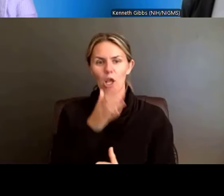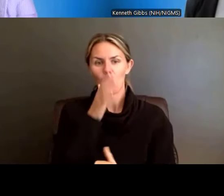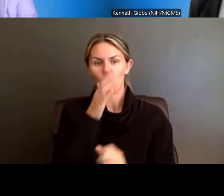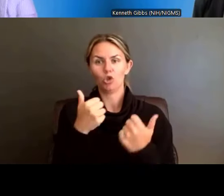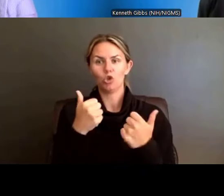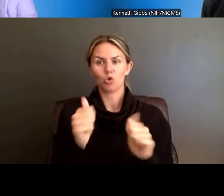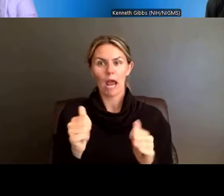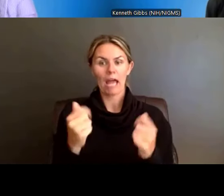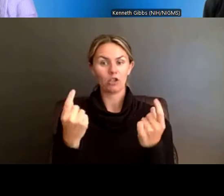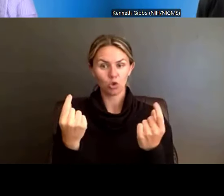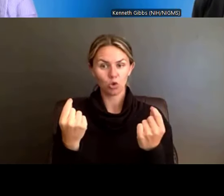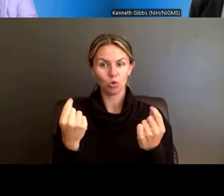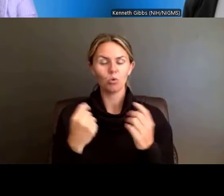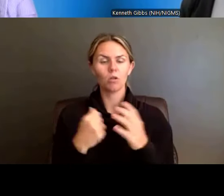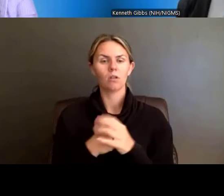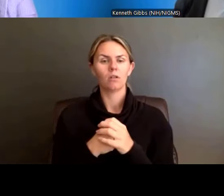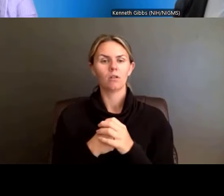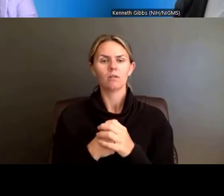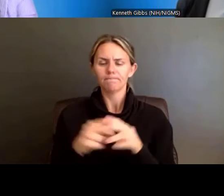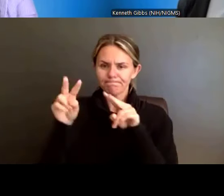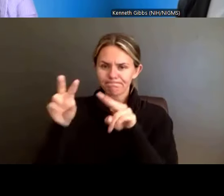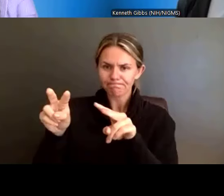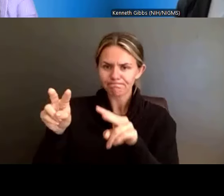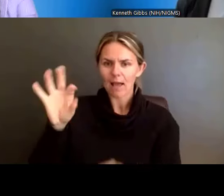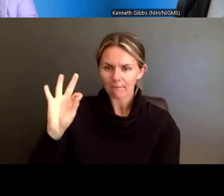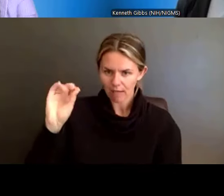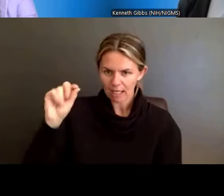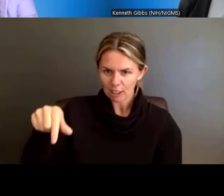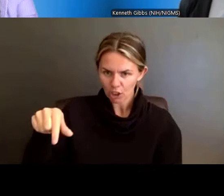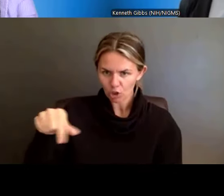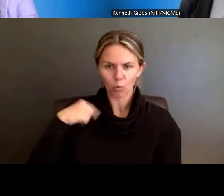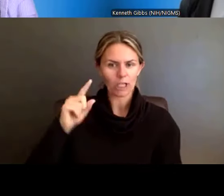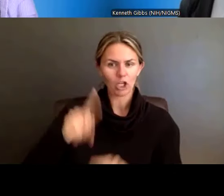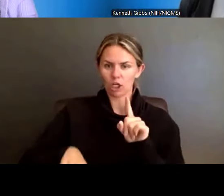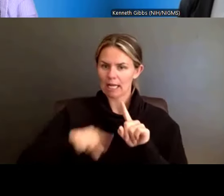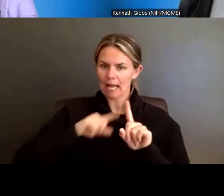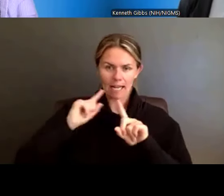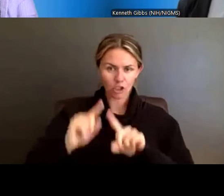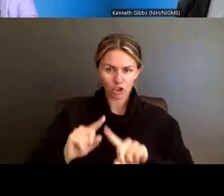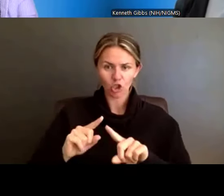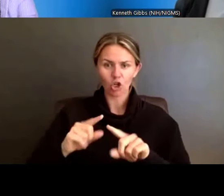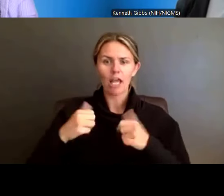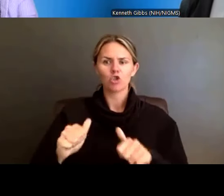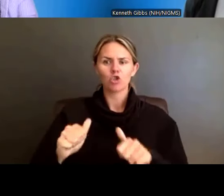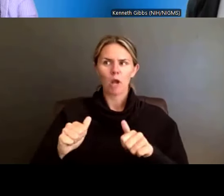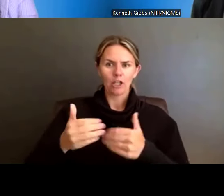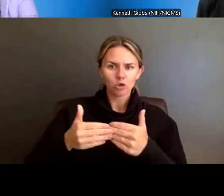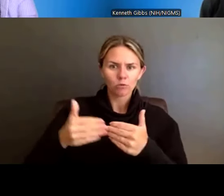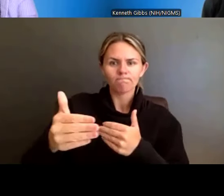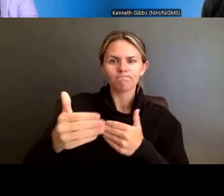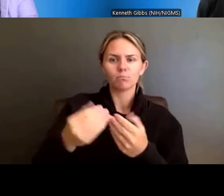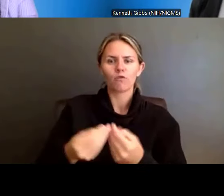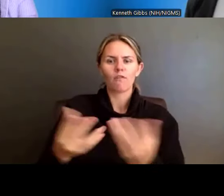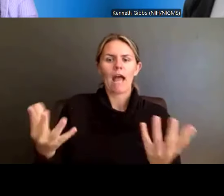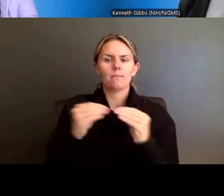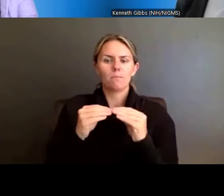we'll look at those FAQs that were not able to be answered, and we'll try to provide answers on the FAQ documents